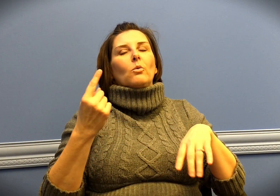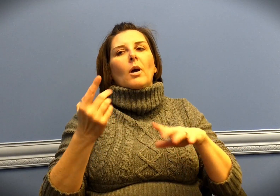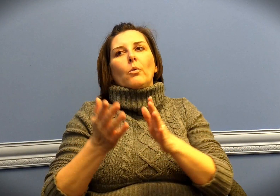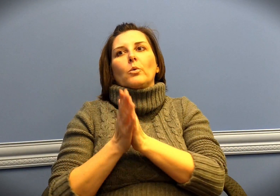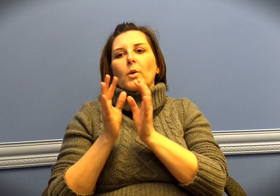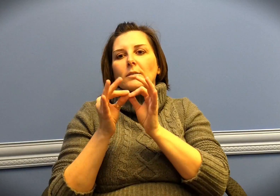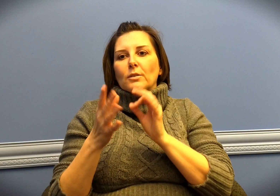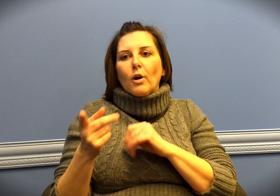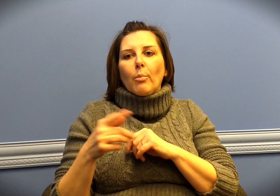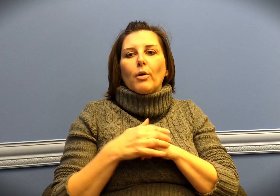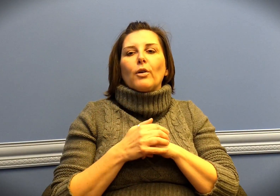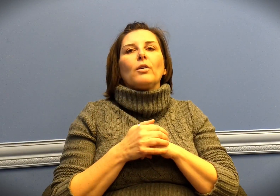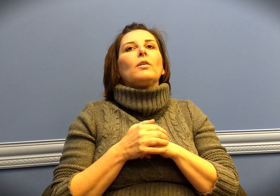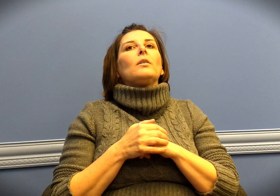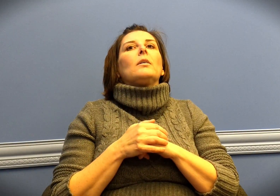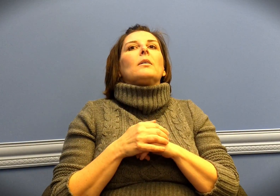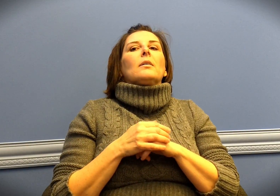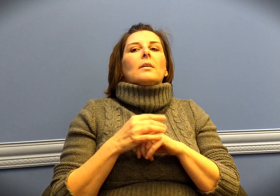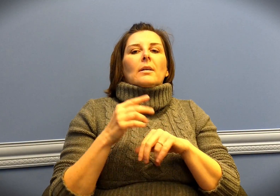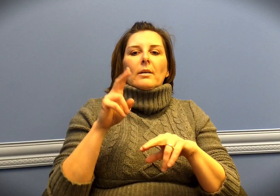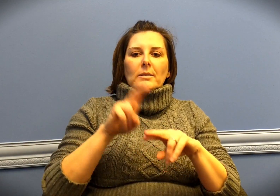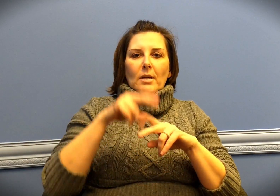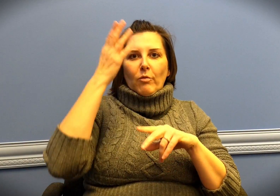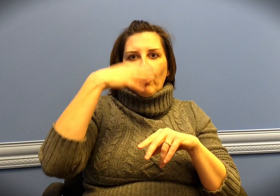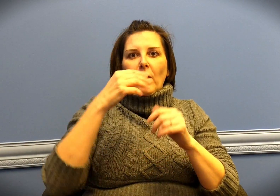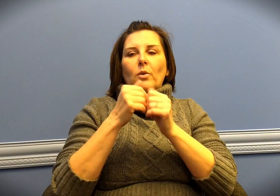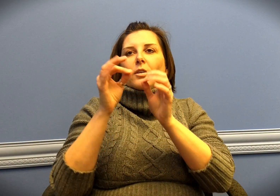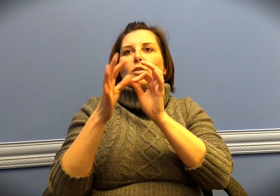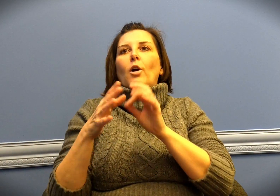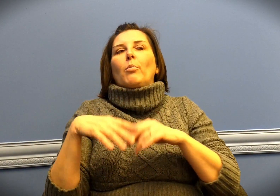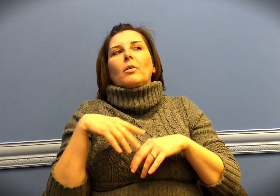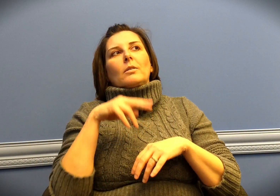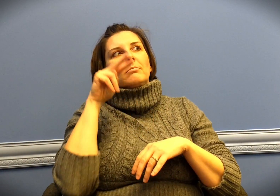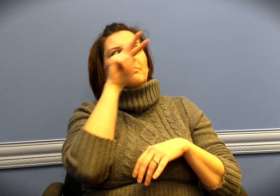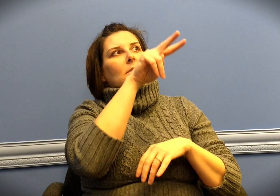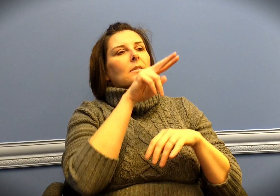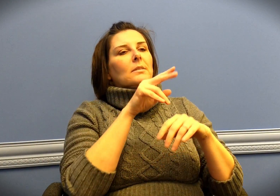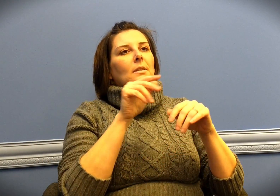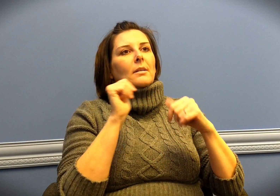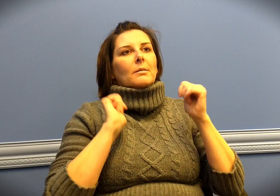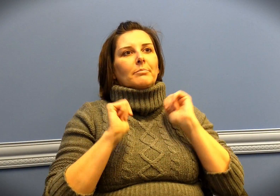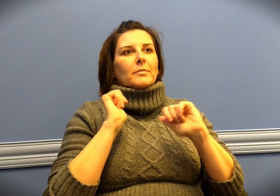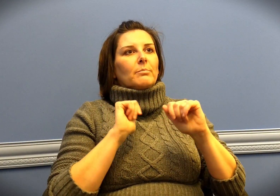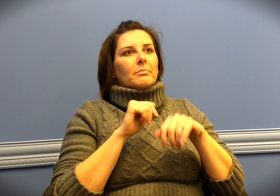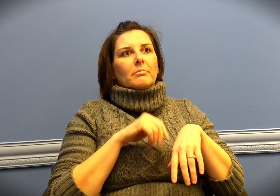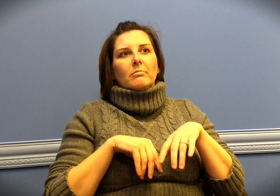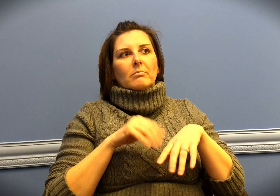I'll request an interpreter, and I'll sit in front of the interpreter where I can see the band as well.